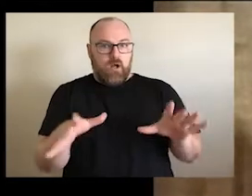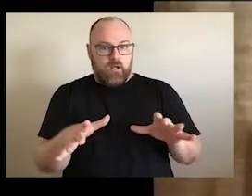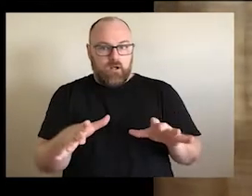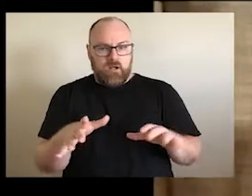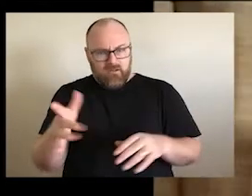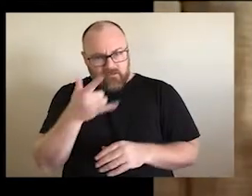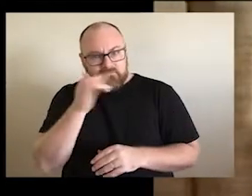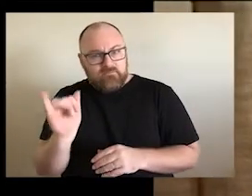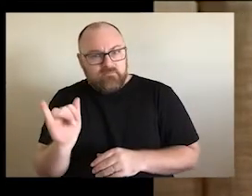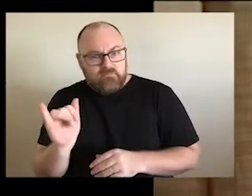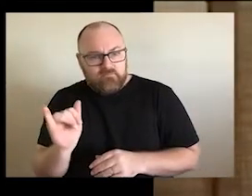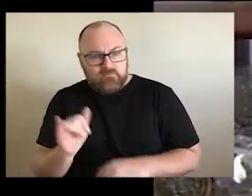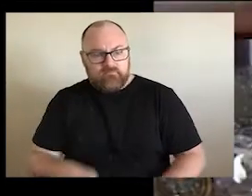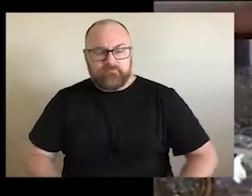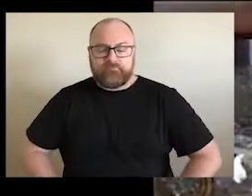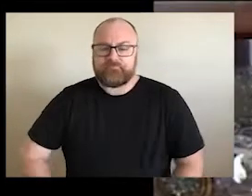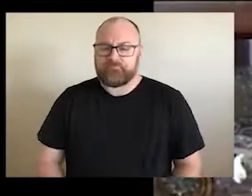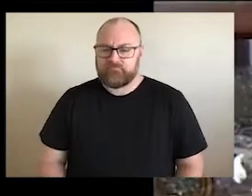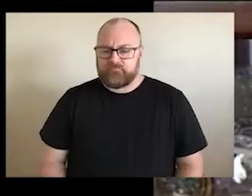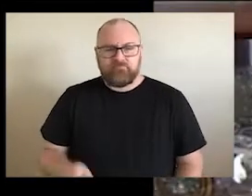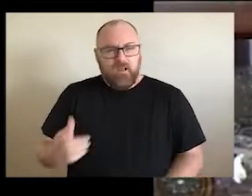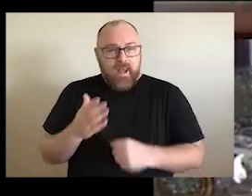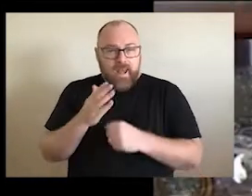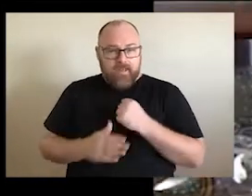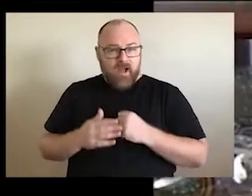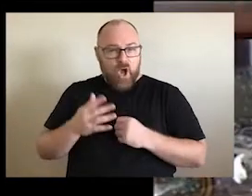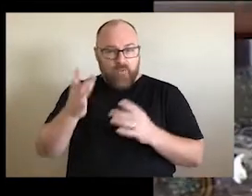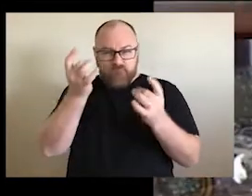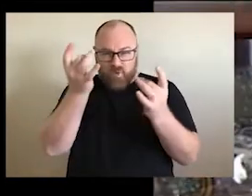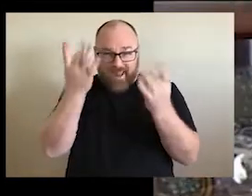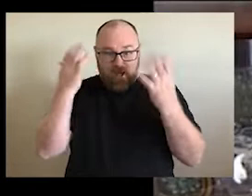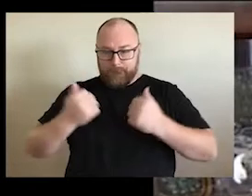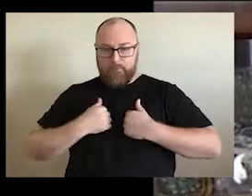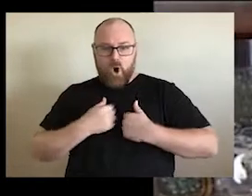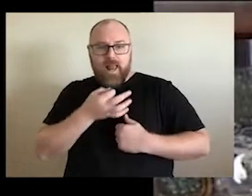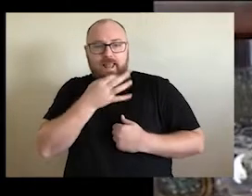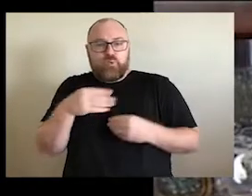and this is the pity of it. Because you can never forget your roots. I could never forget my little village. I could never